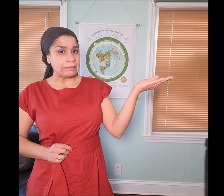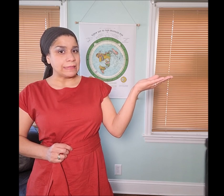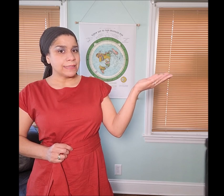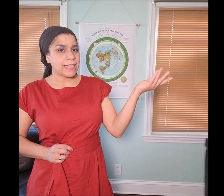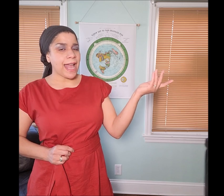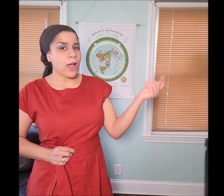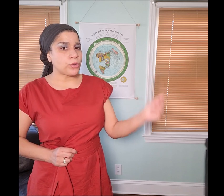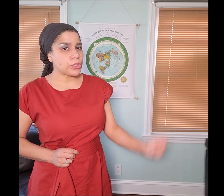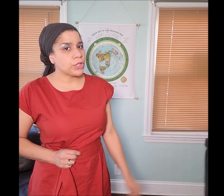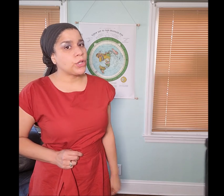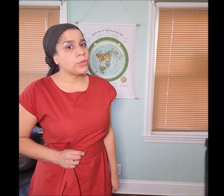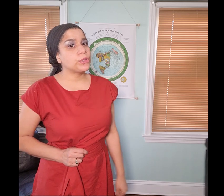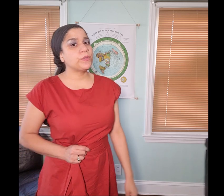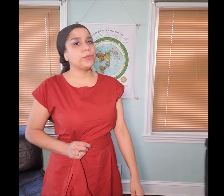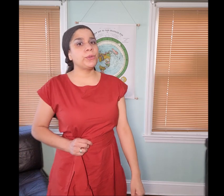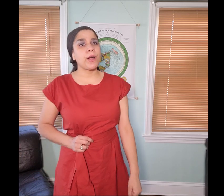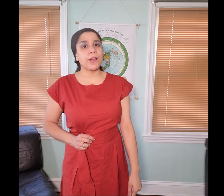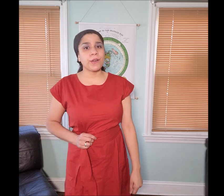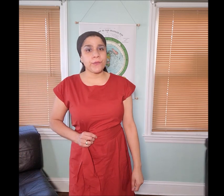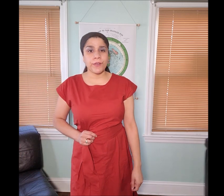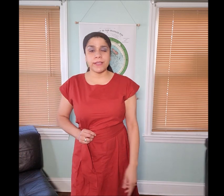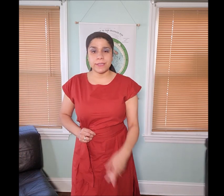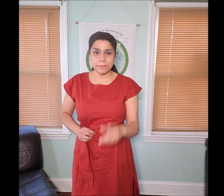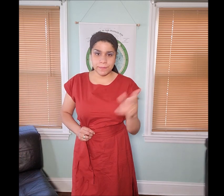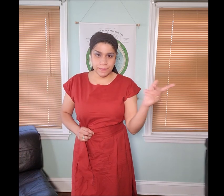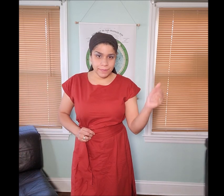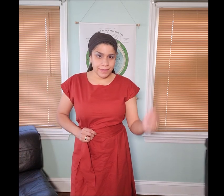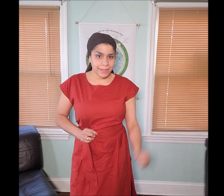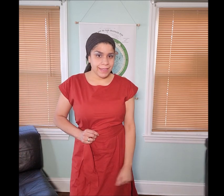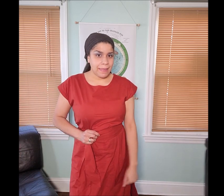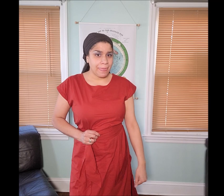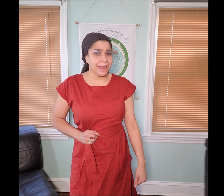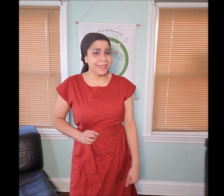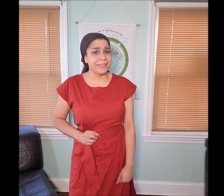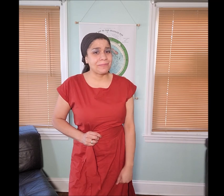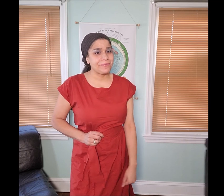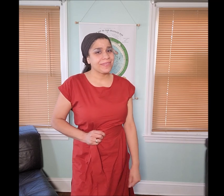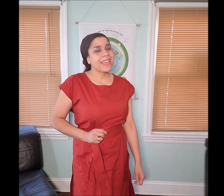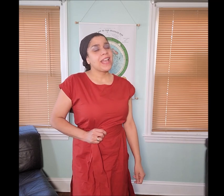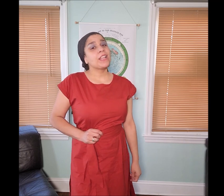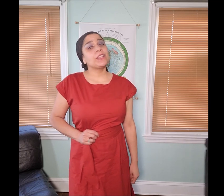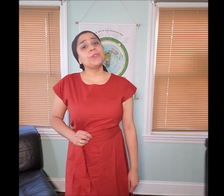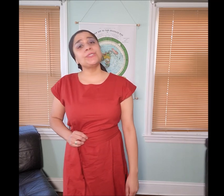Those of you who are girlfriends,